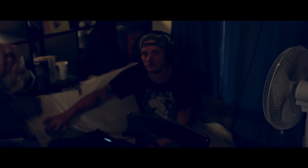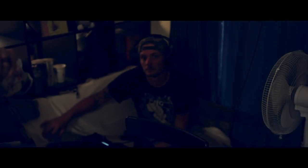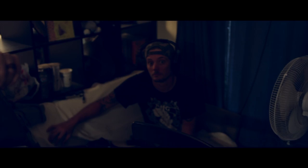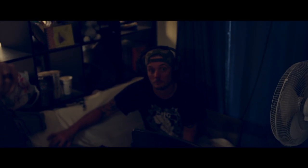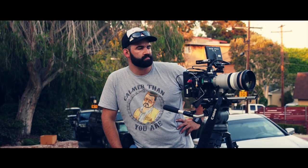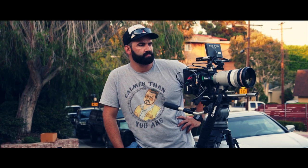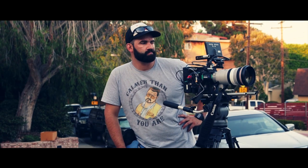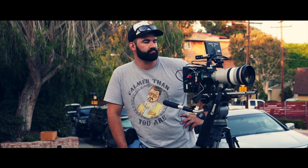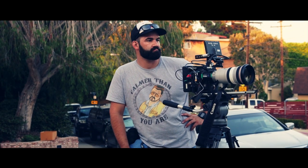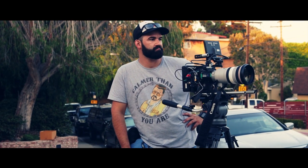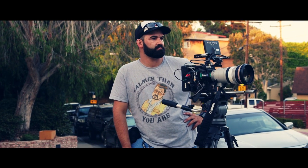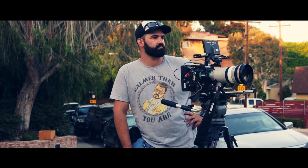Can we get quiet on set please?